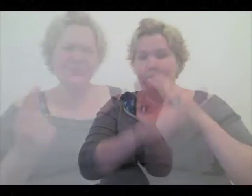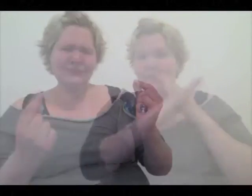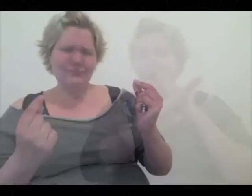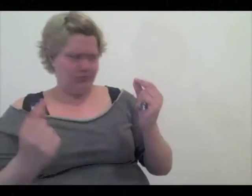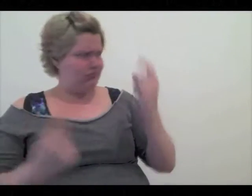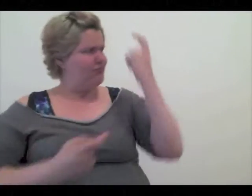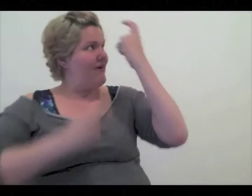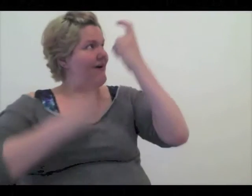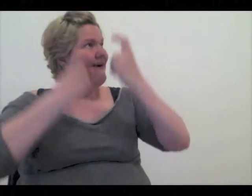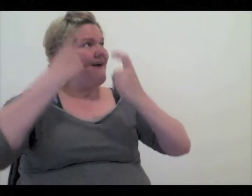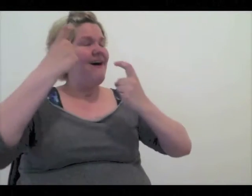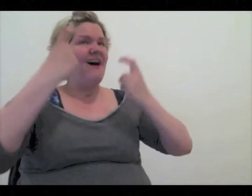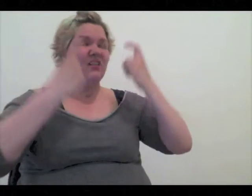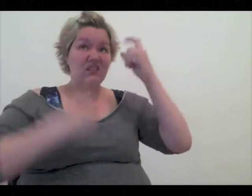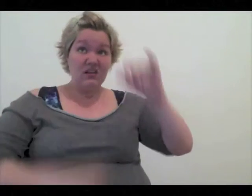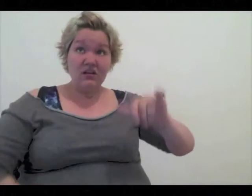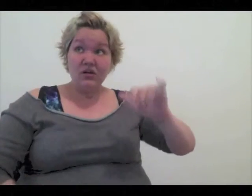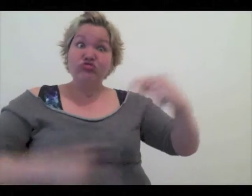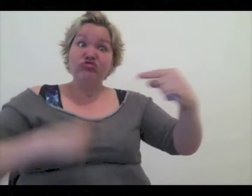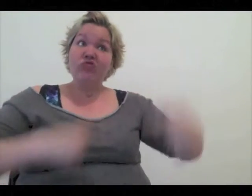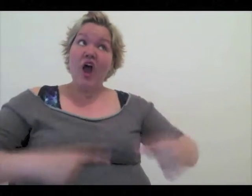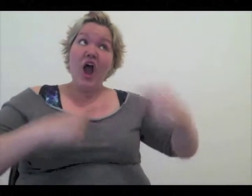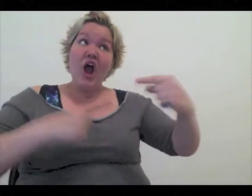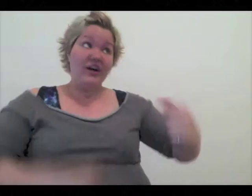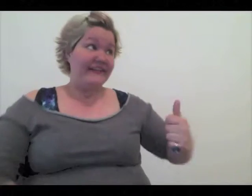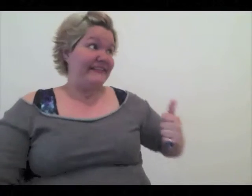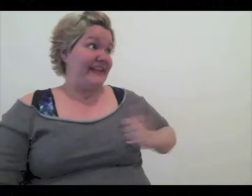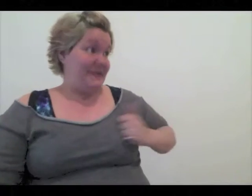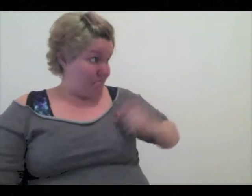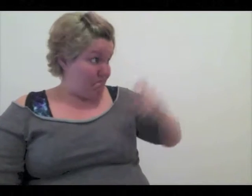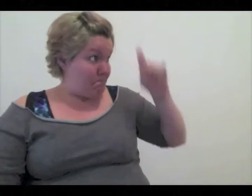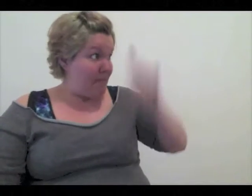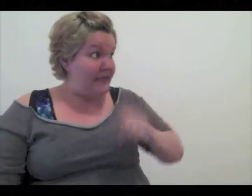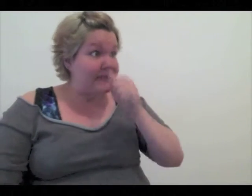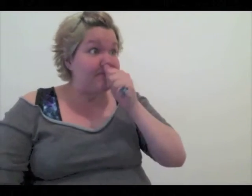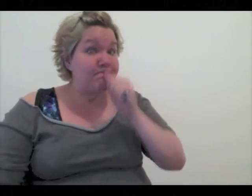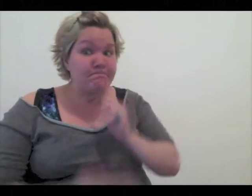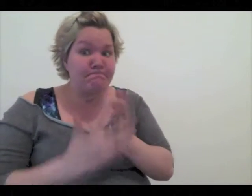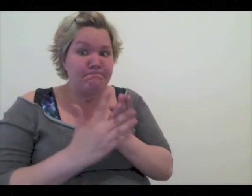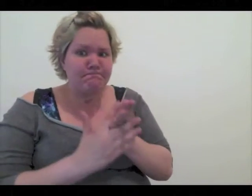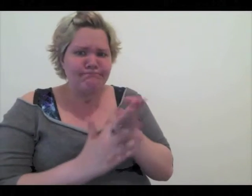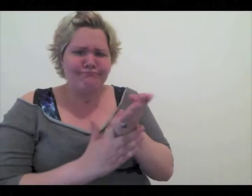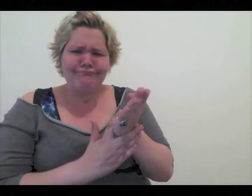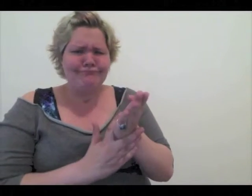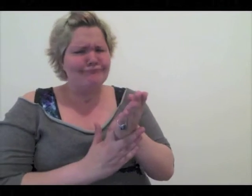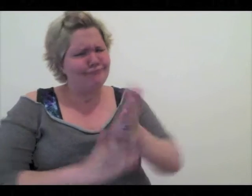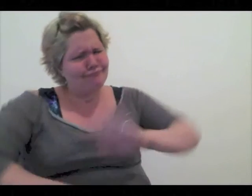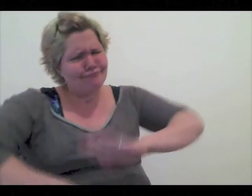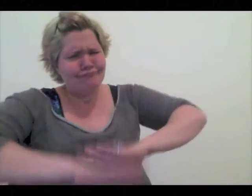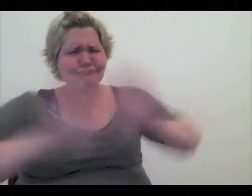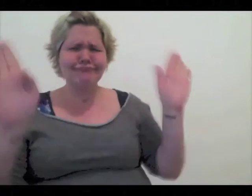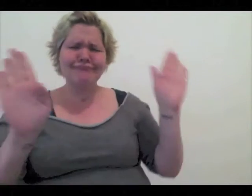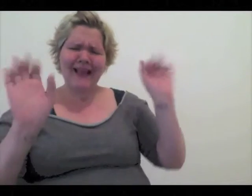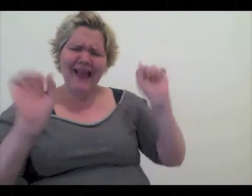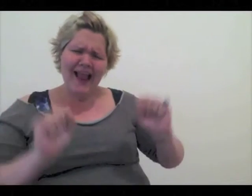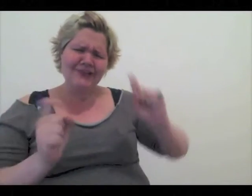I realized that we didn’t have to struggle so much living in Canada –